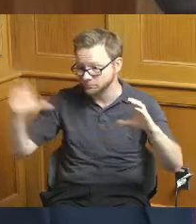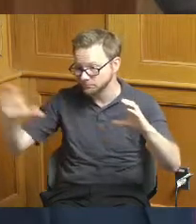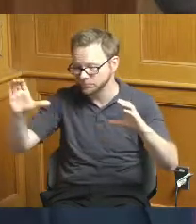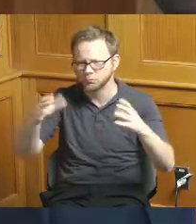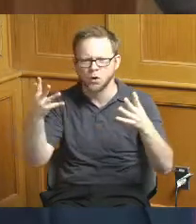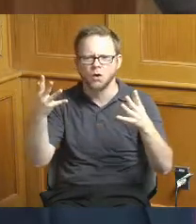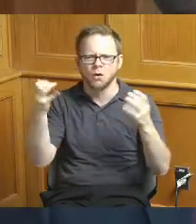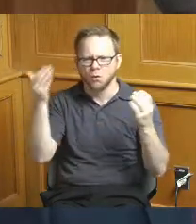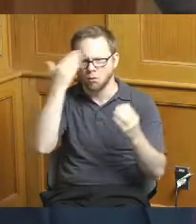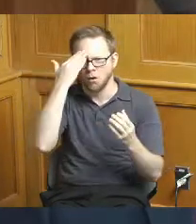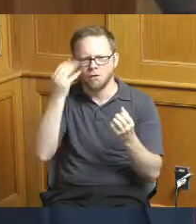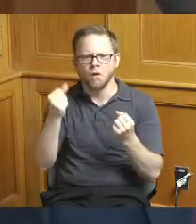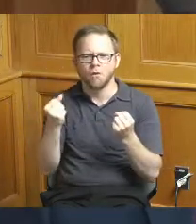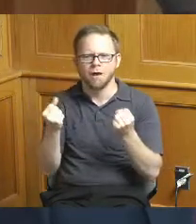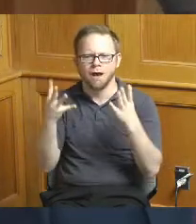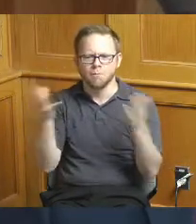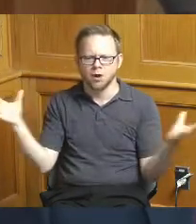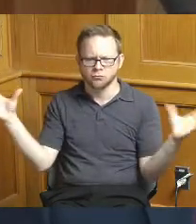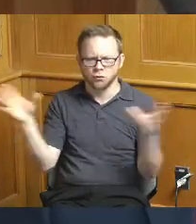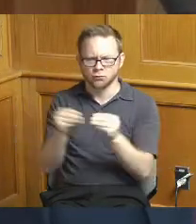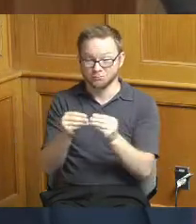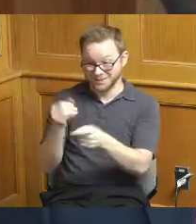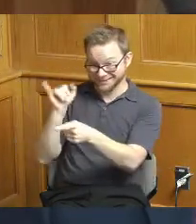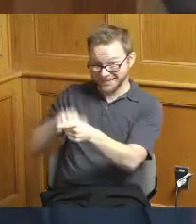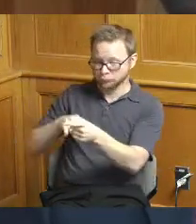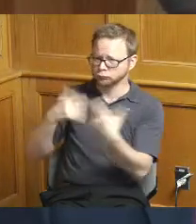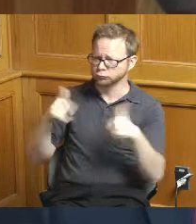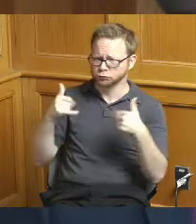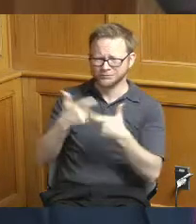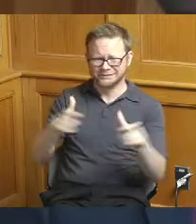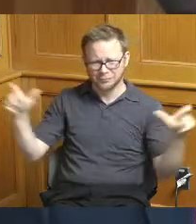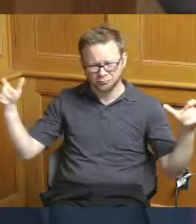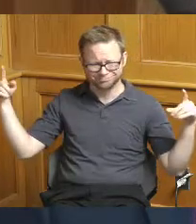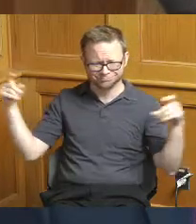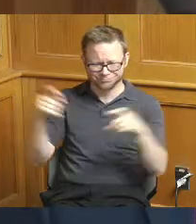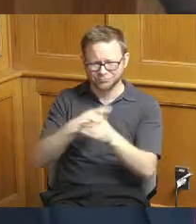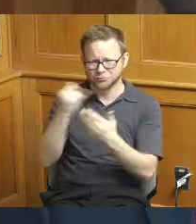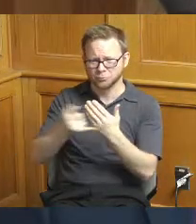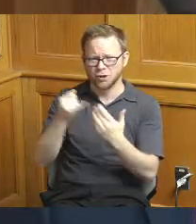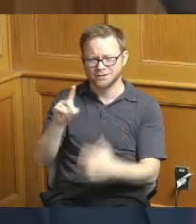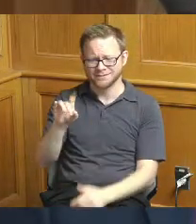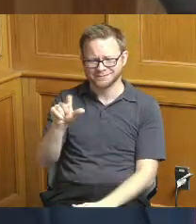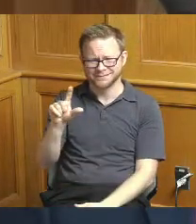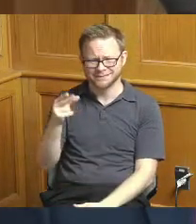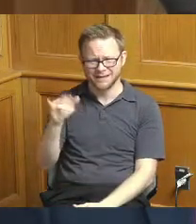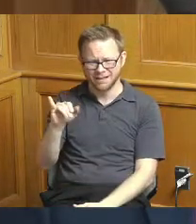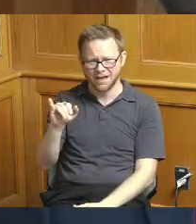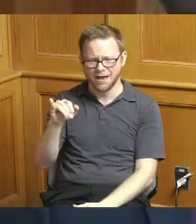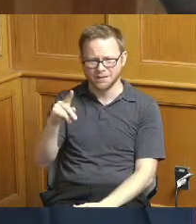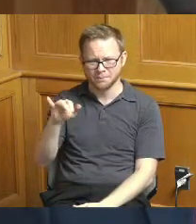trying to redo all of Delhi Pike and so if you could like I said just give us a general sense of